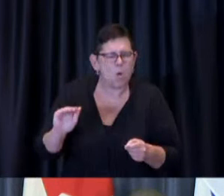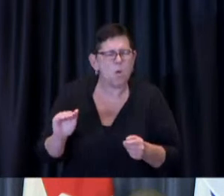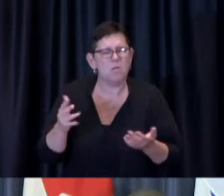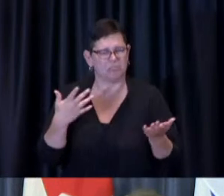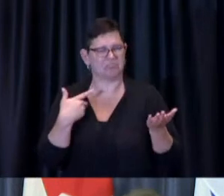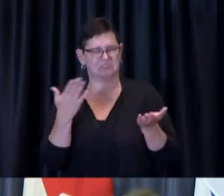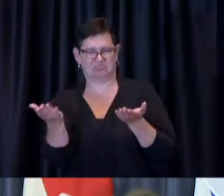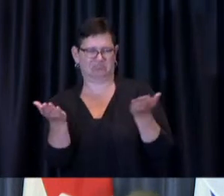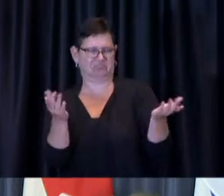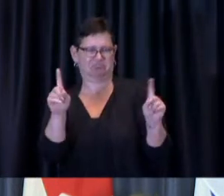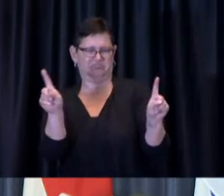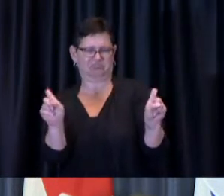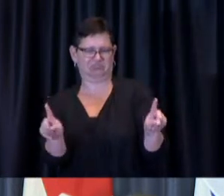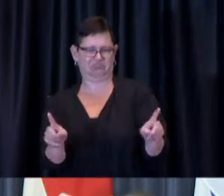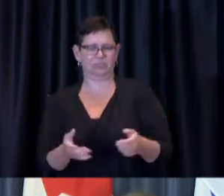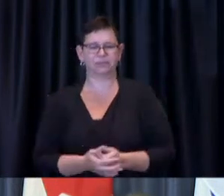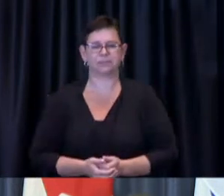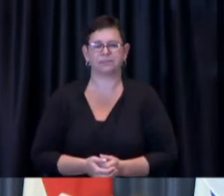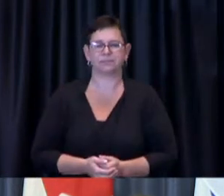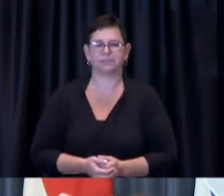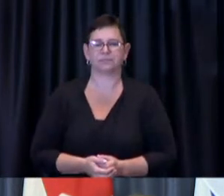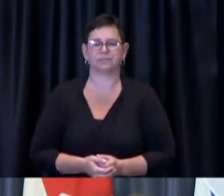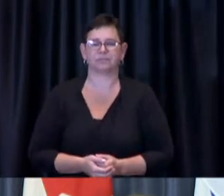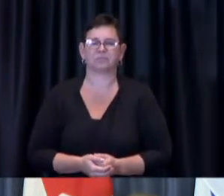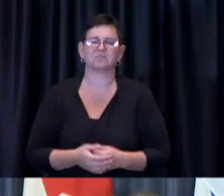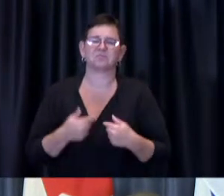thanks Morgan I'll start and then Dr. de Villa can certainly um